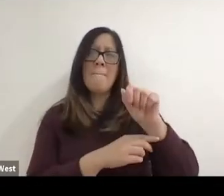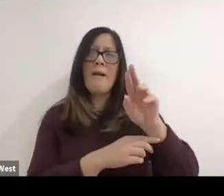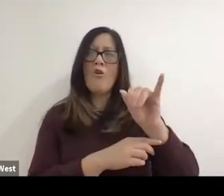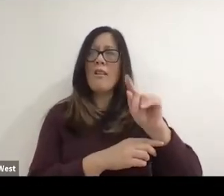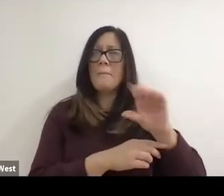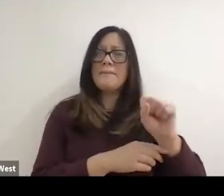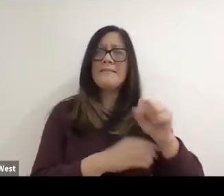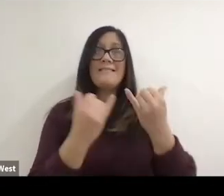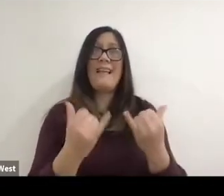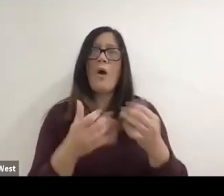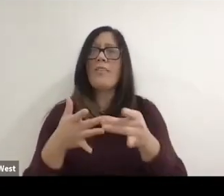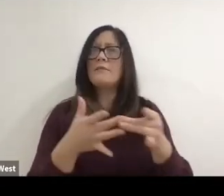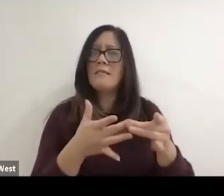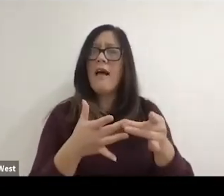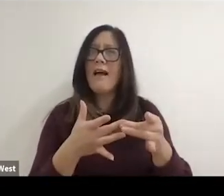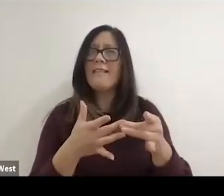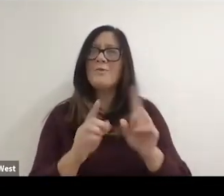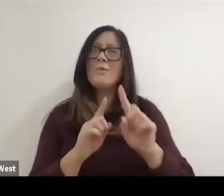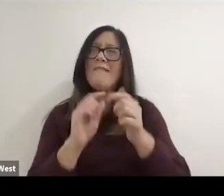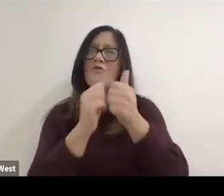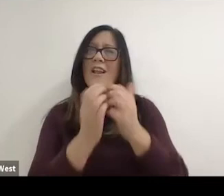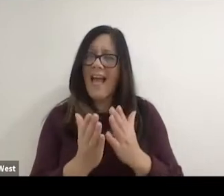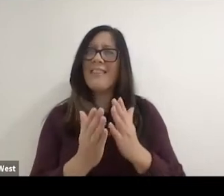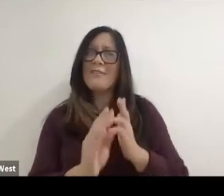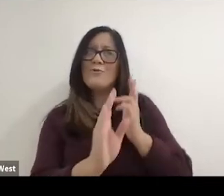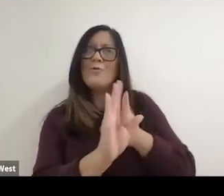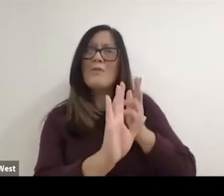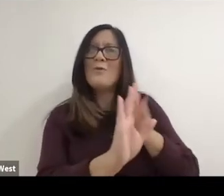You know either as commentators, but also in other roles and Channel